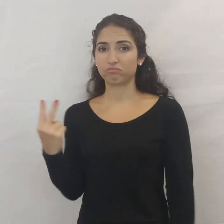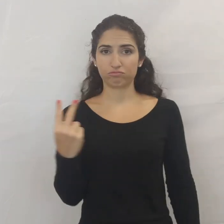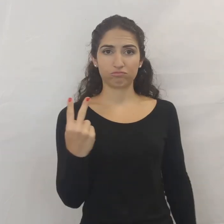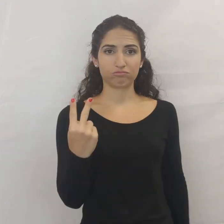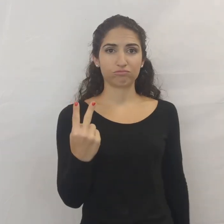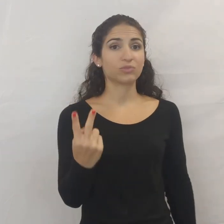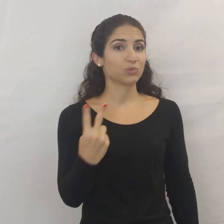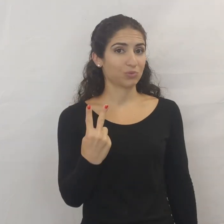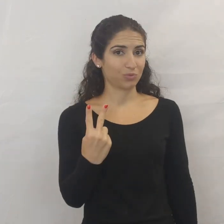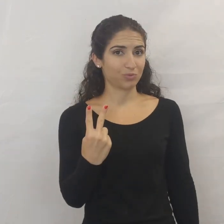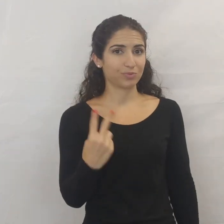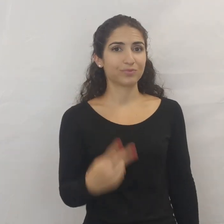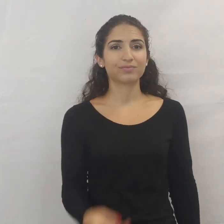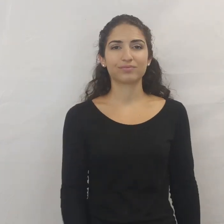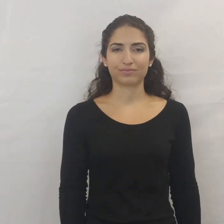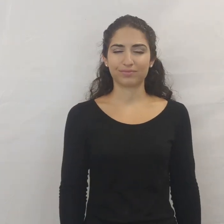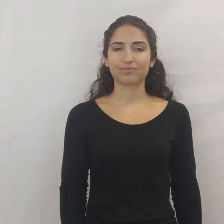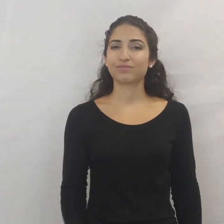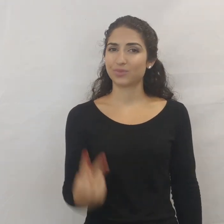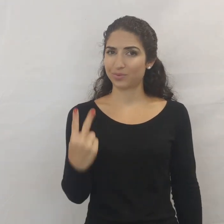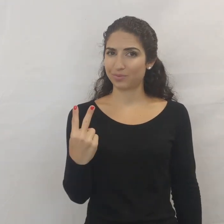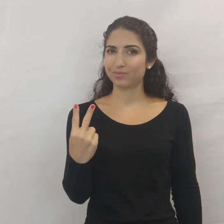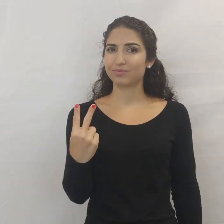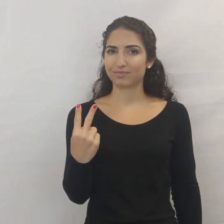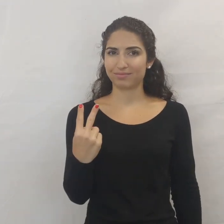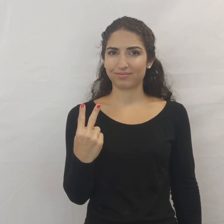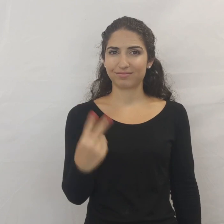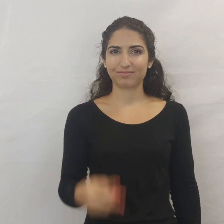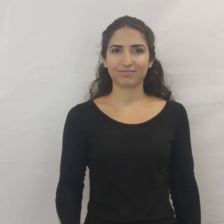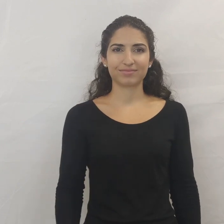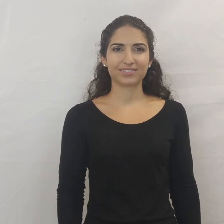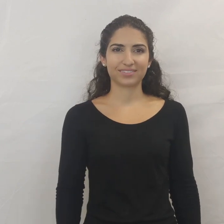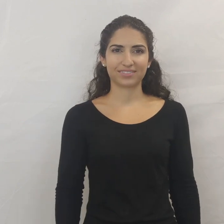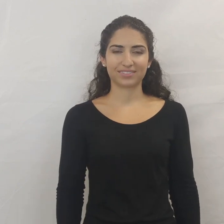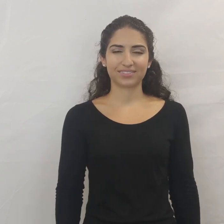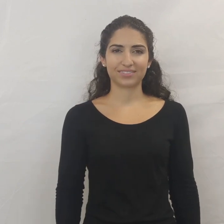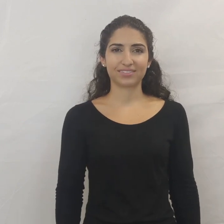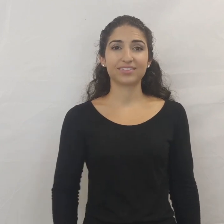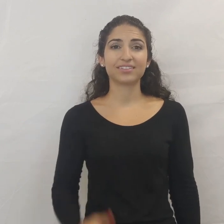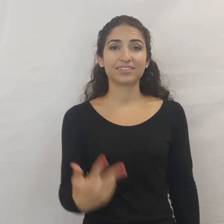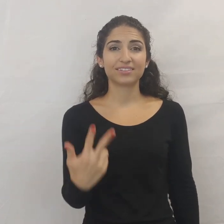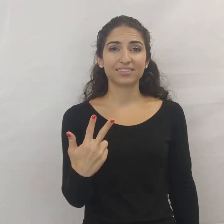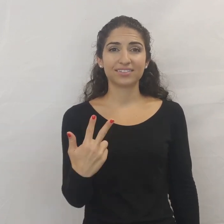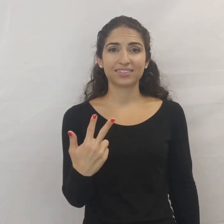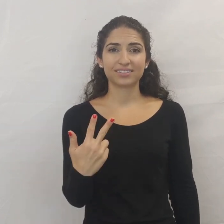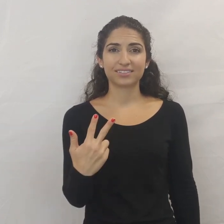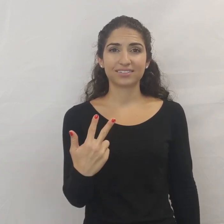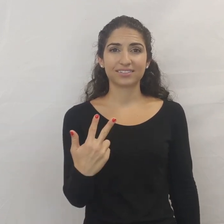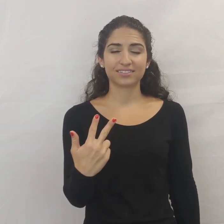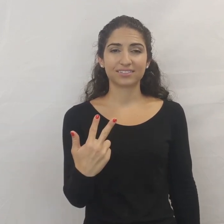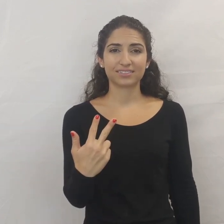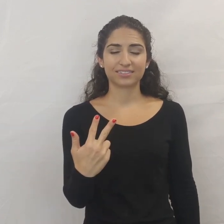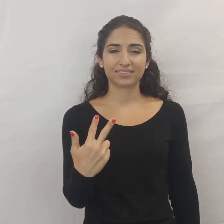TWO THREE (3)